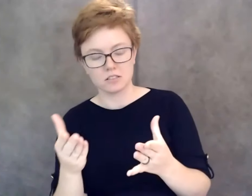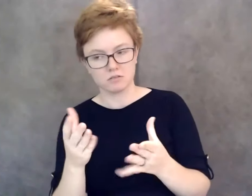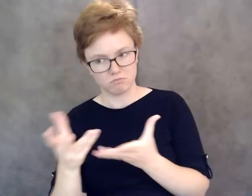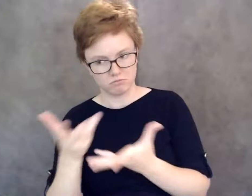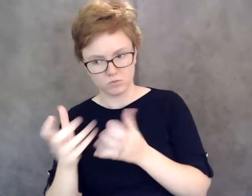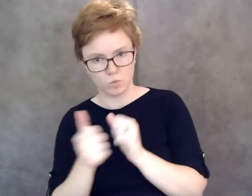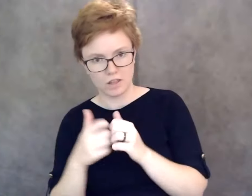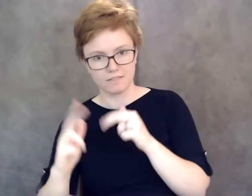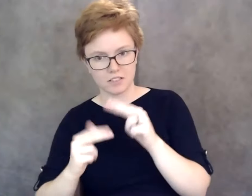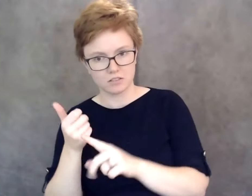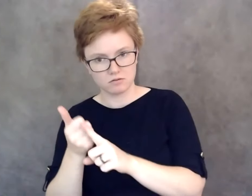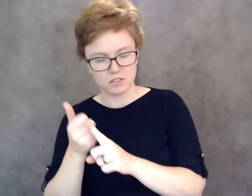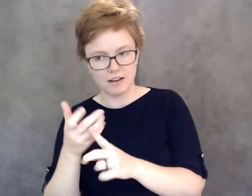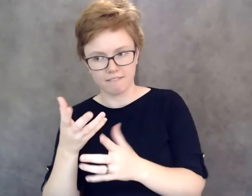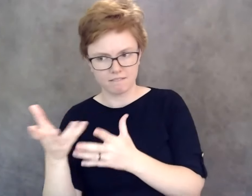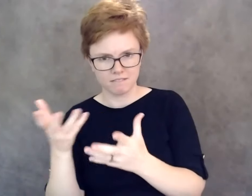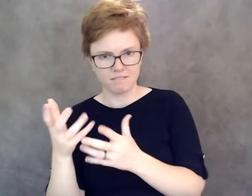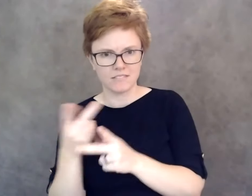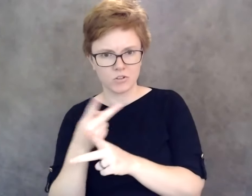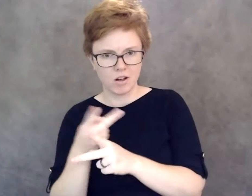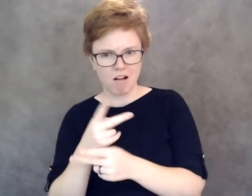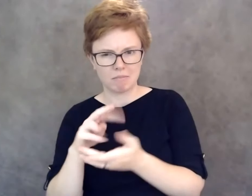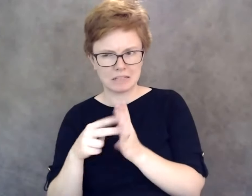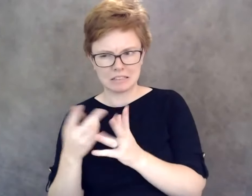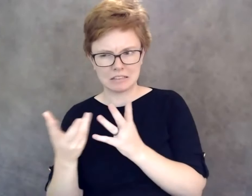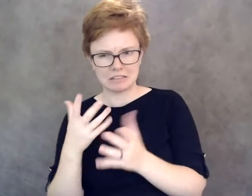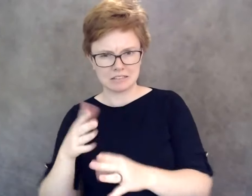and make sure that those criteria are met but,